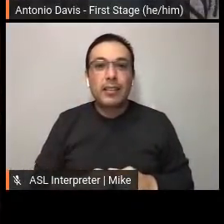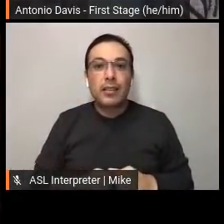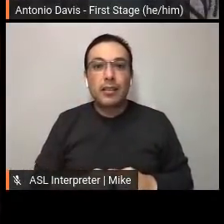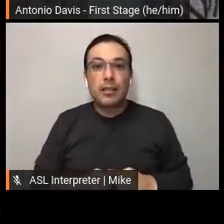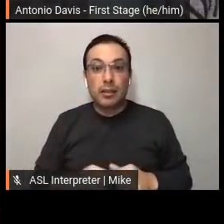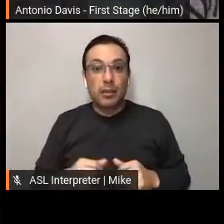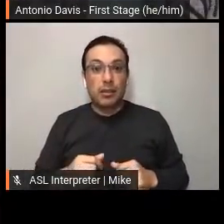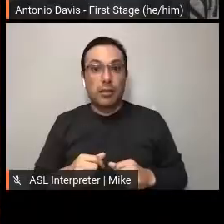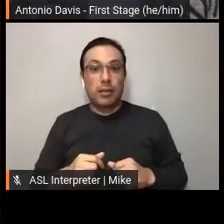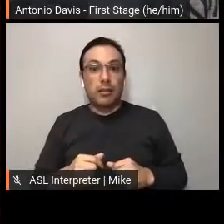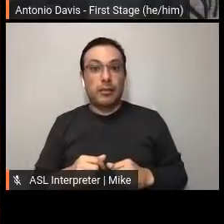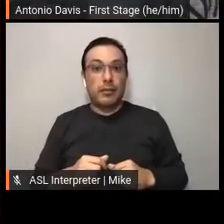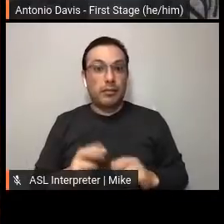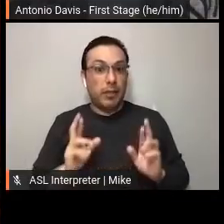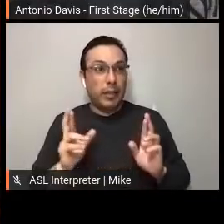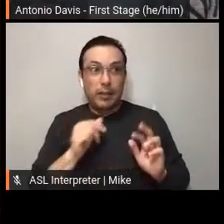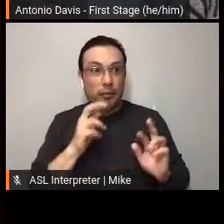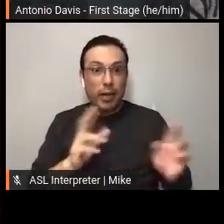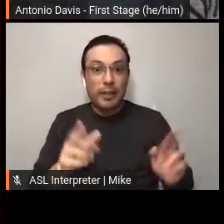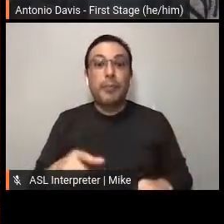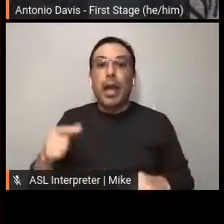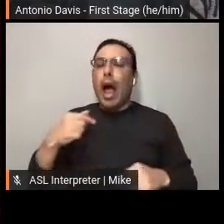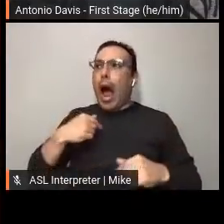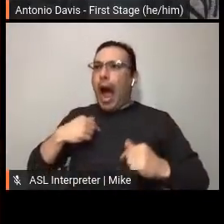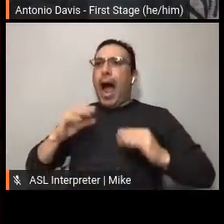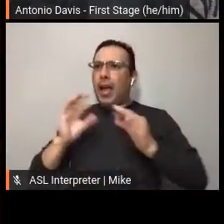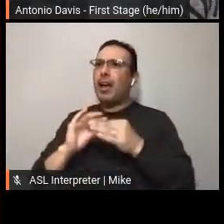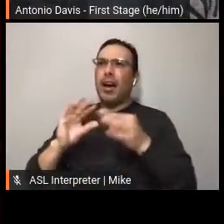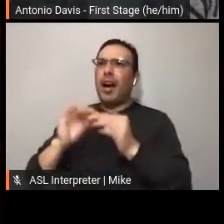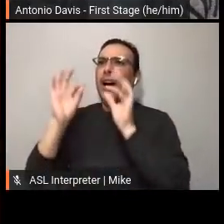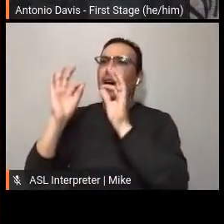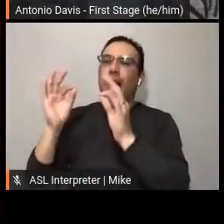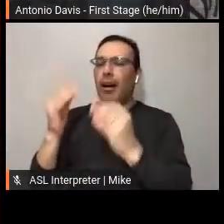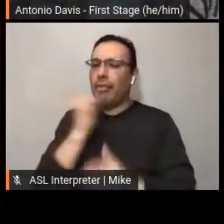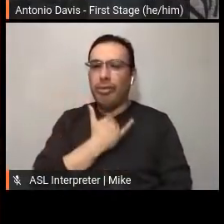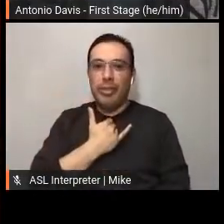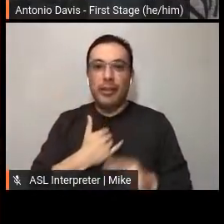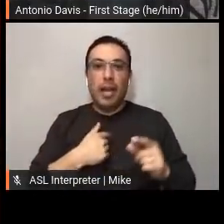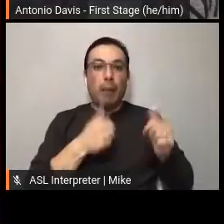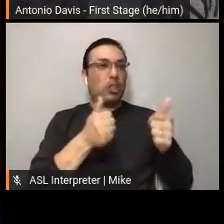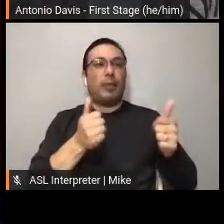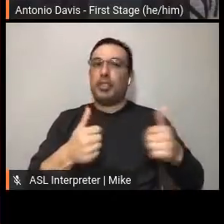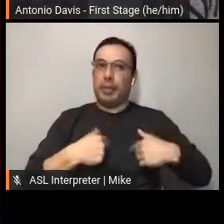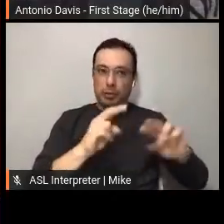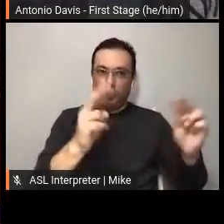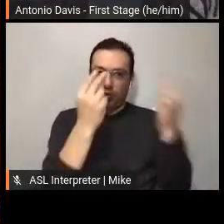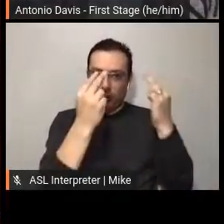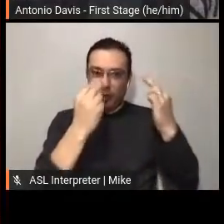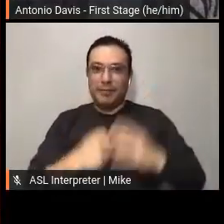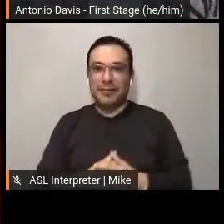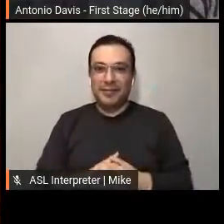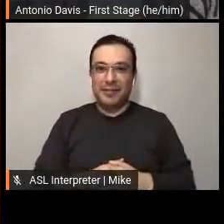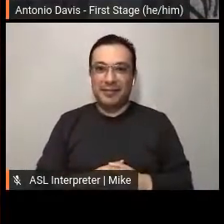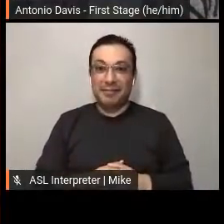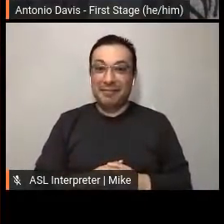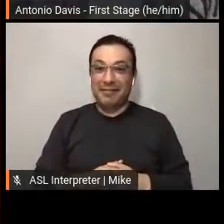All right. One second... That was going so okay! This is good. I'm really done. It's good to know something.